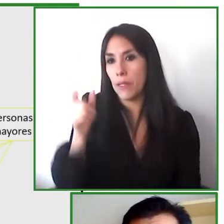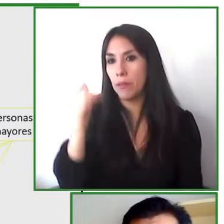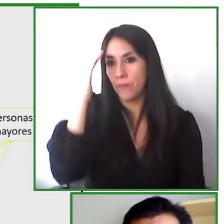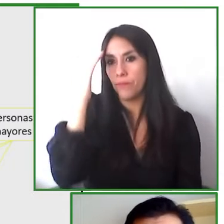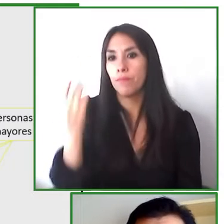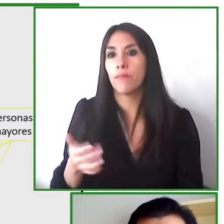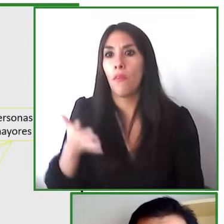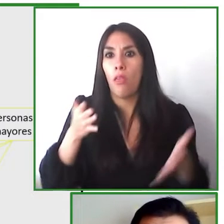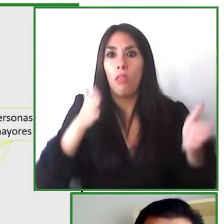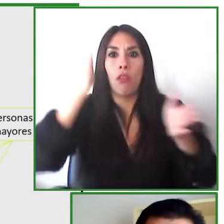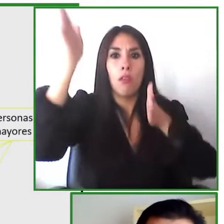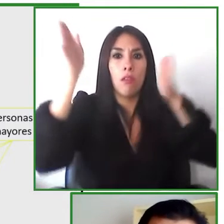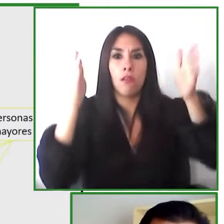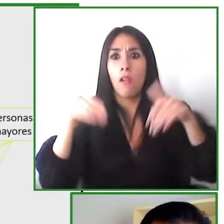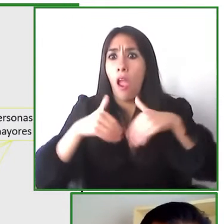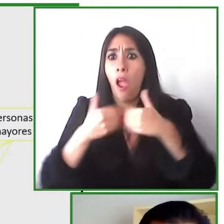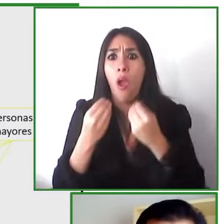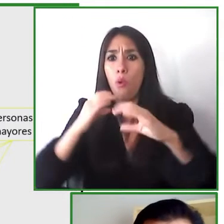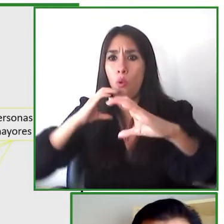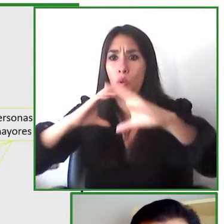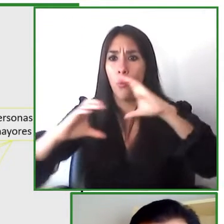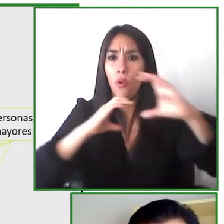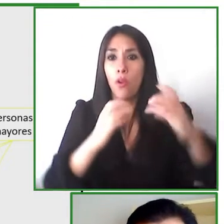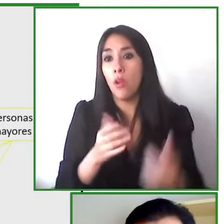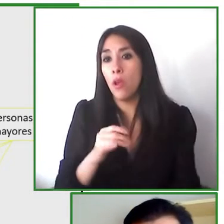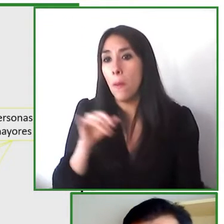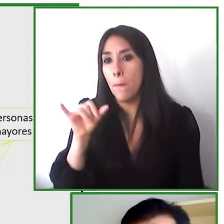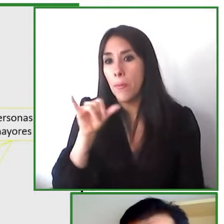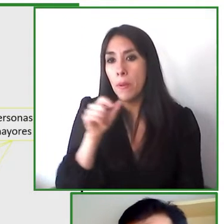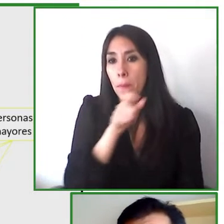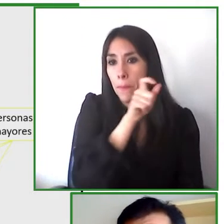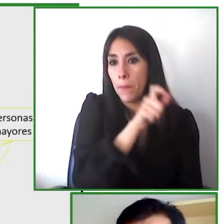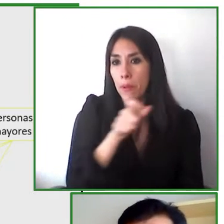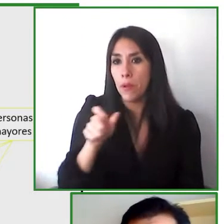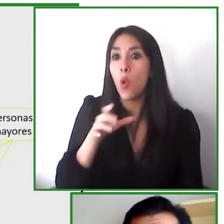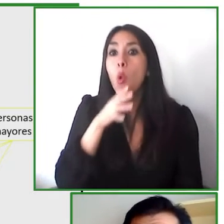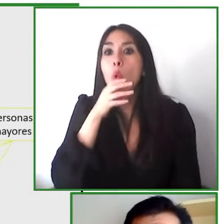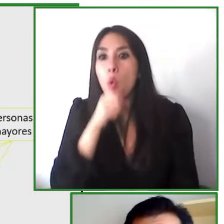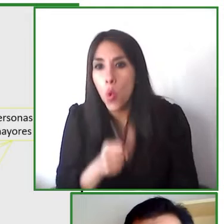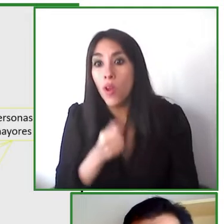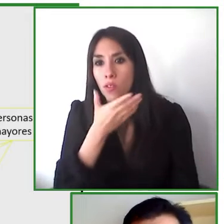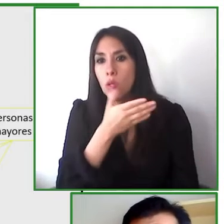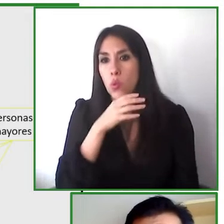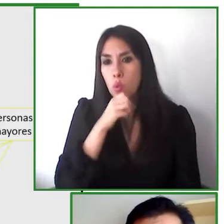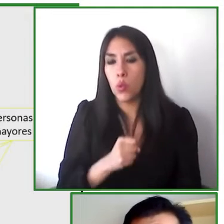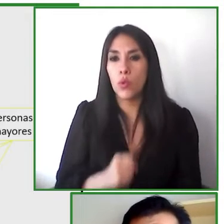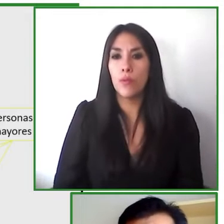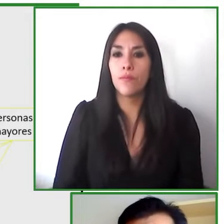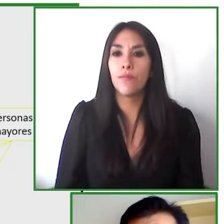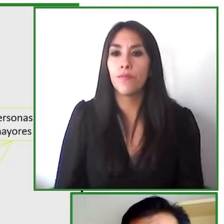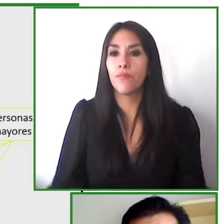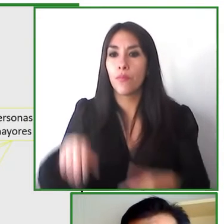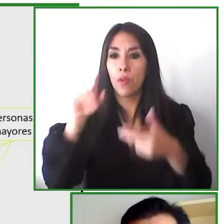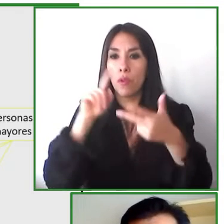communication or guidance so there are people who also have to overcome all